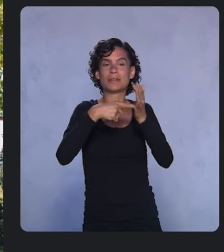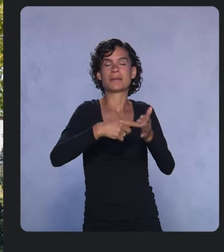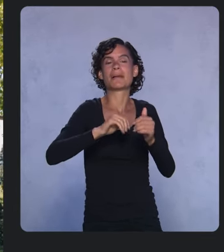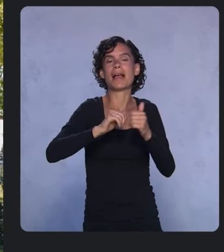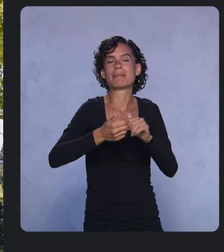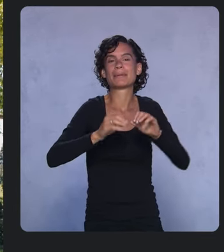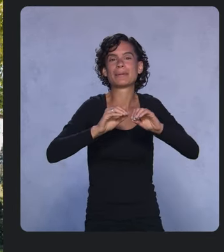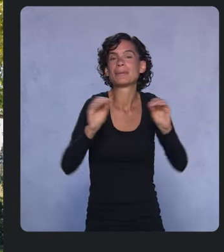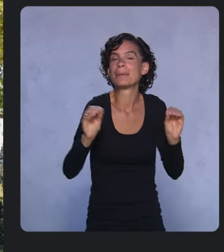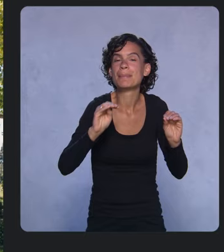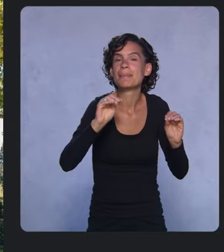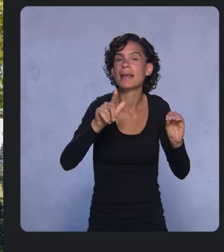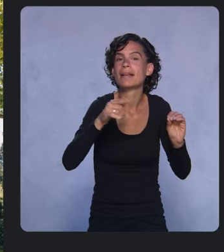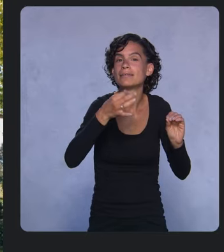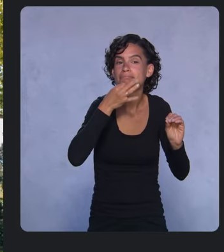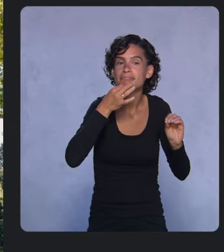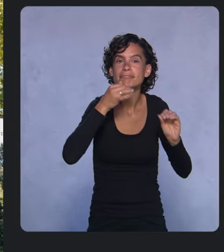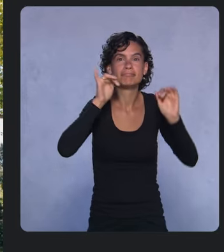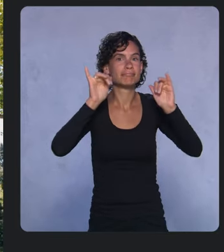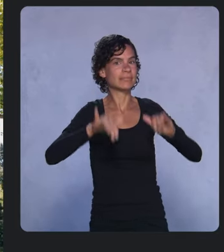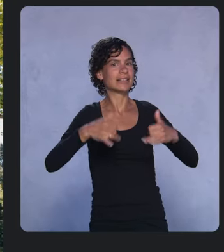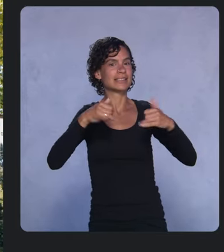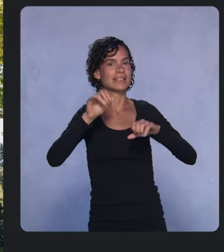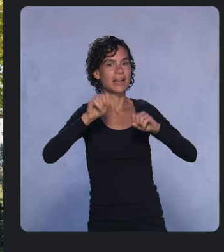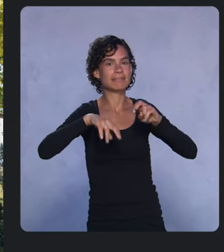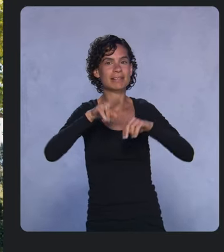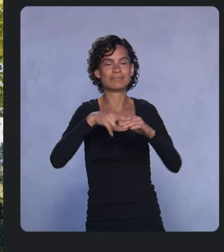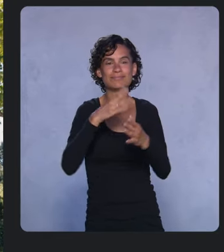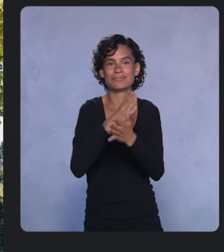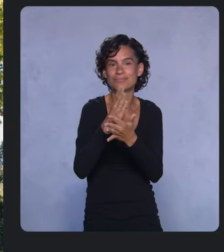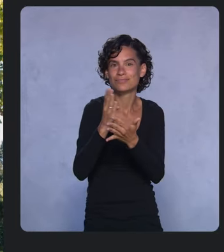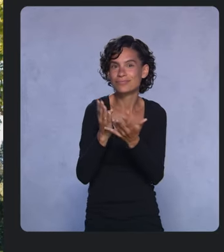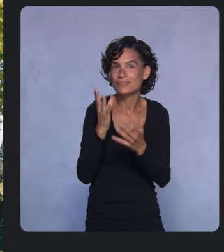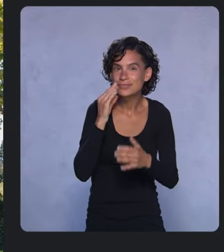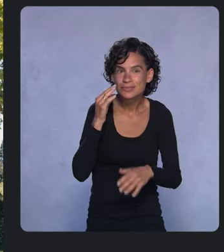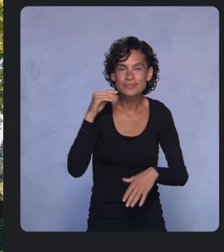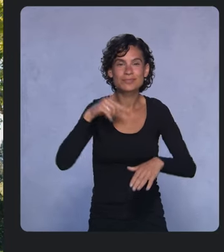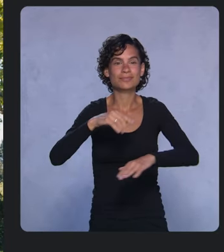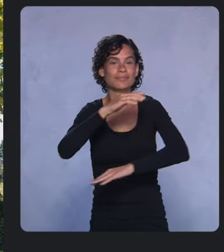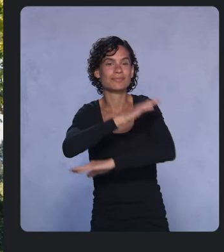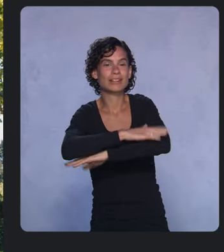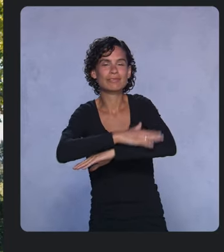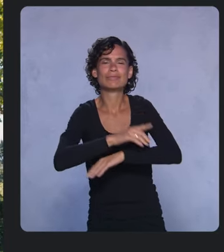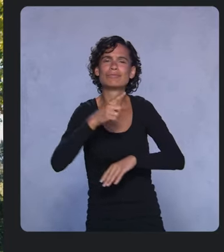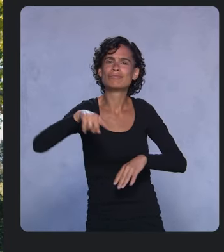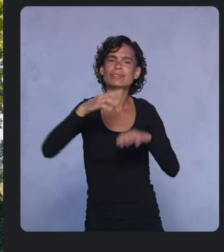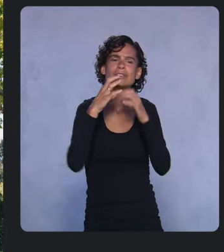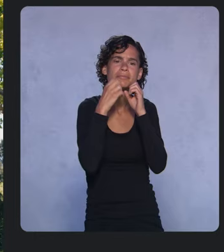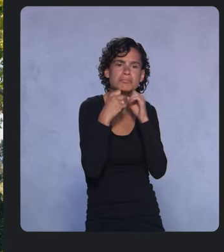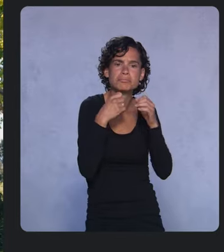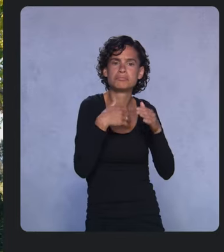you can build these experiences on the platforms that you care about, whether it’s on mobile, the web or in the cloud.